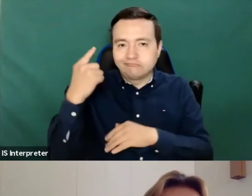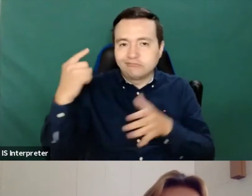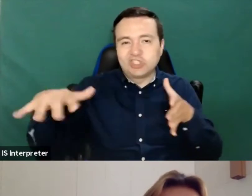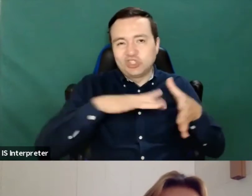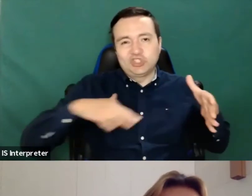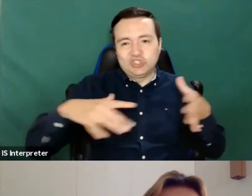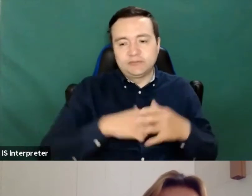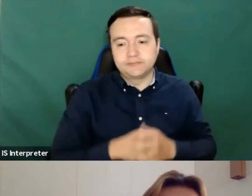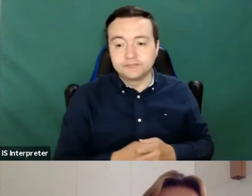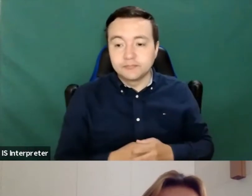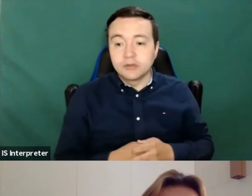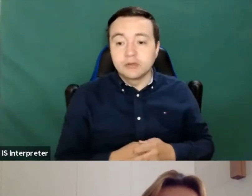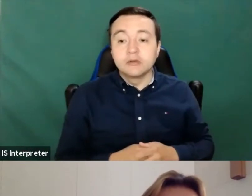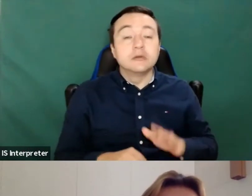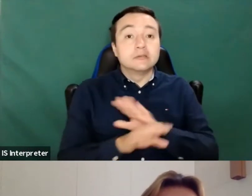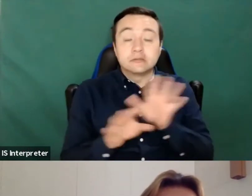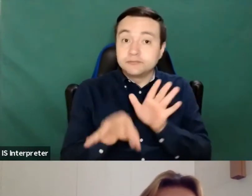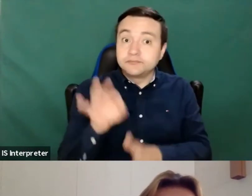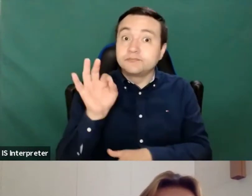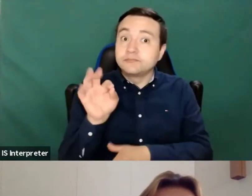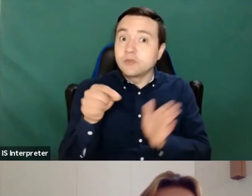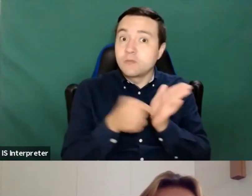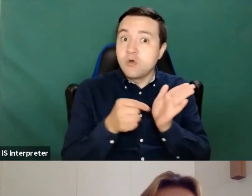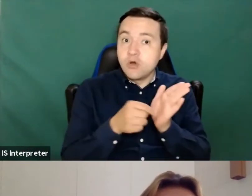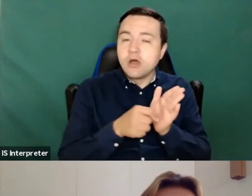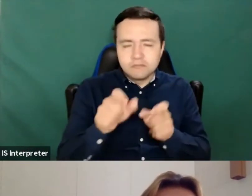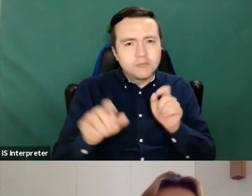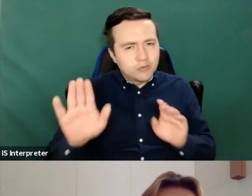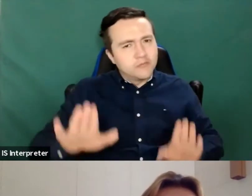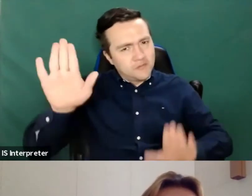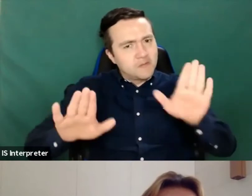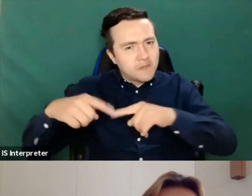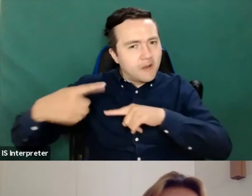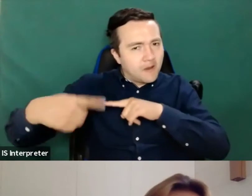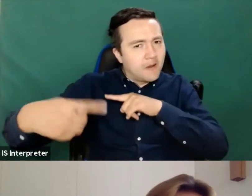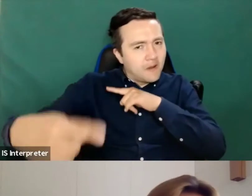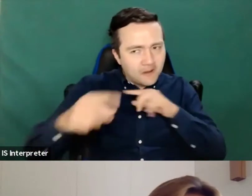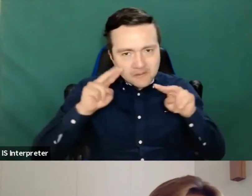Then one point that really several of the participants stressed and I left myself is